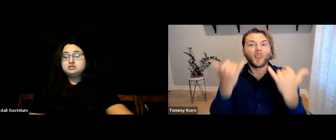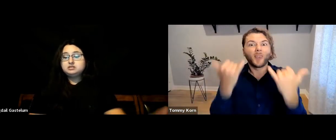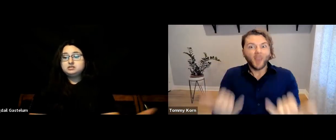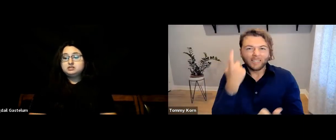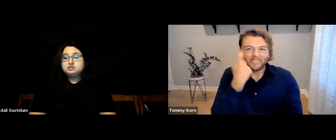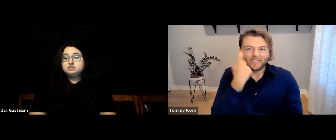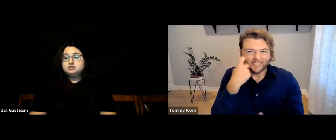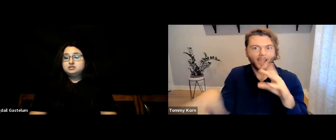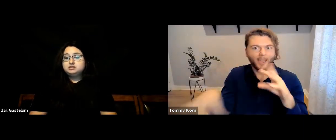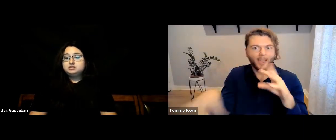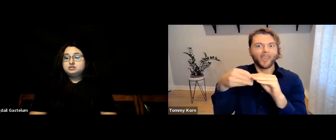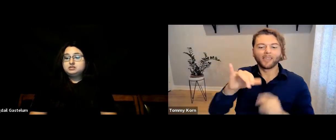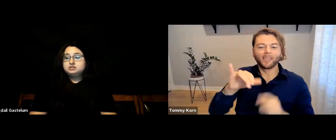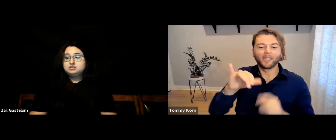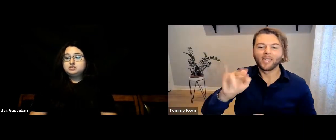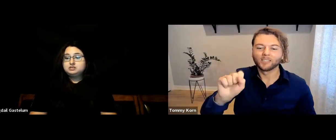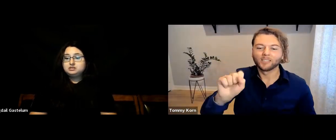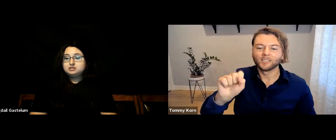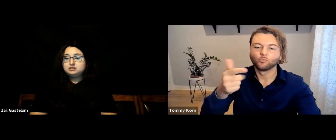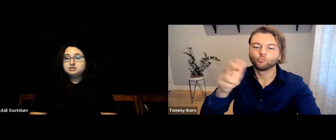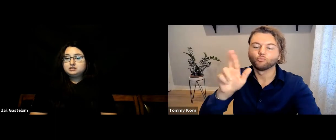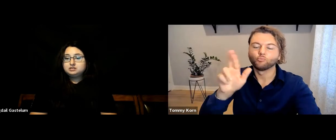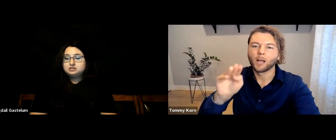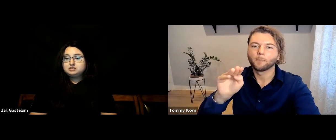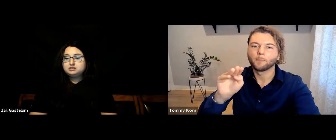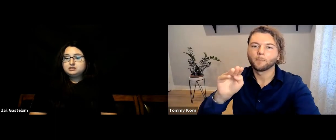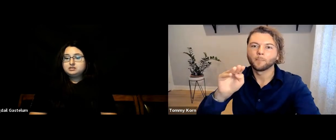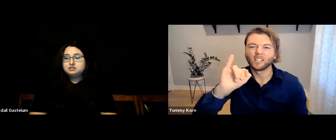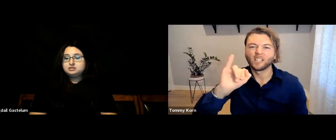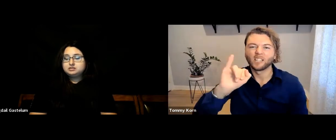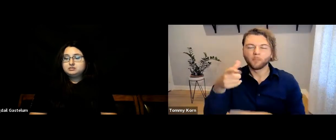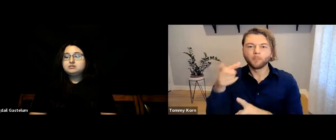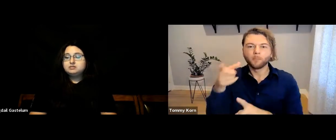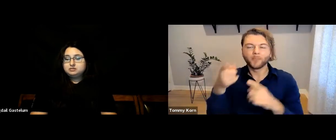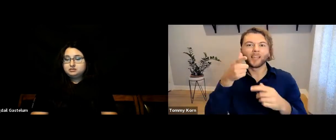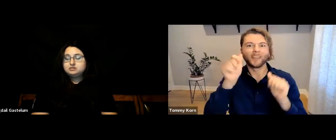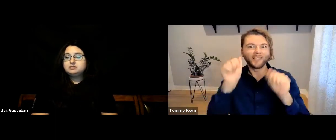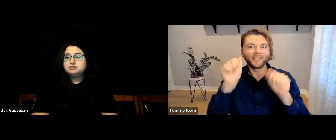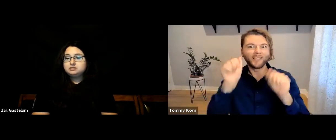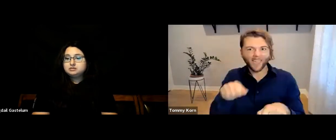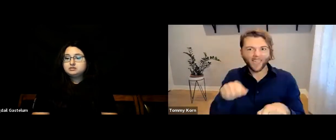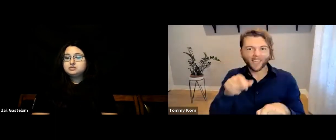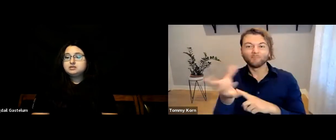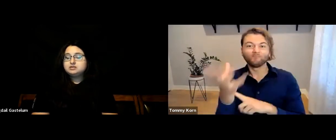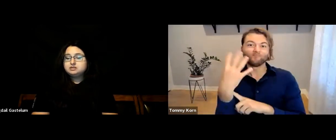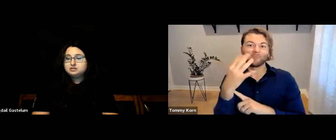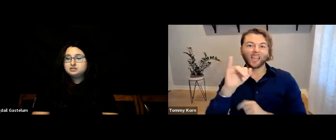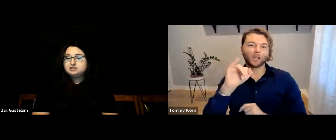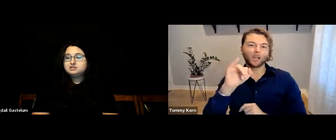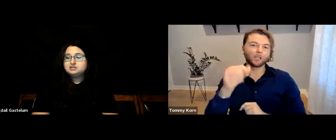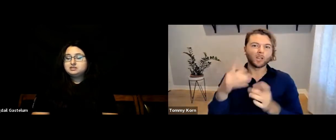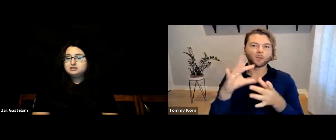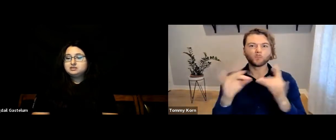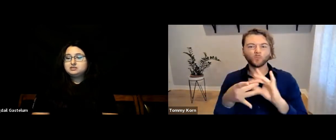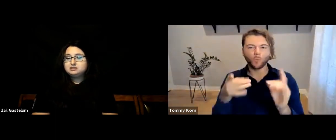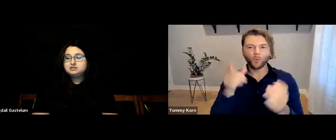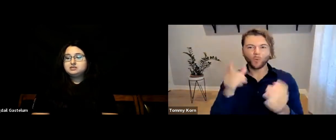Recently, Instagram introduced a new feature for Instagram Stories